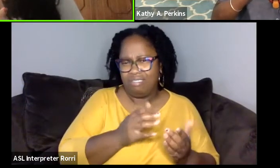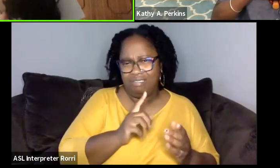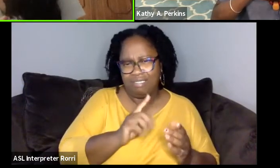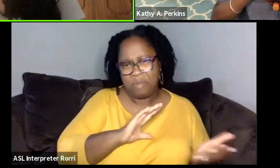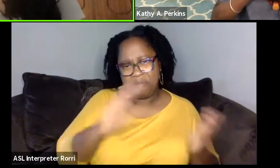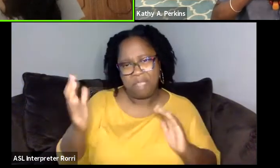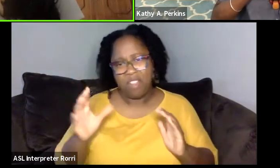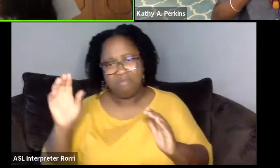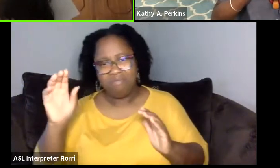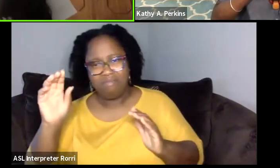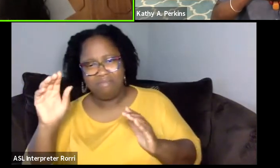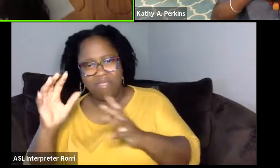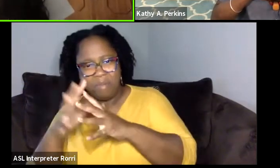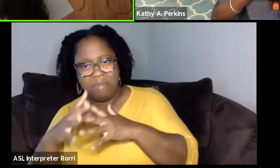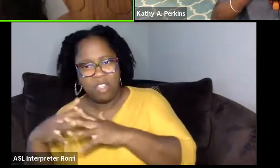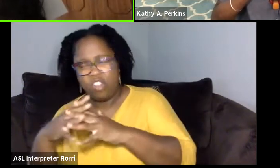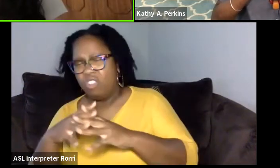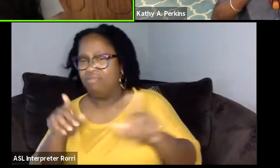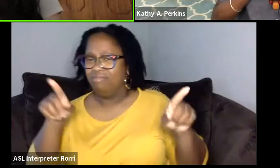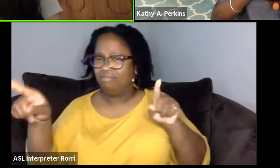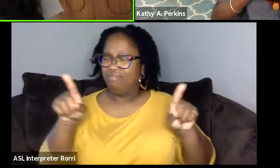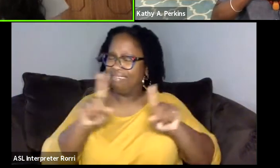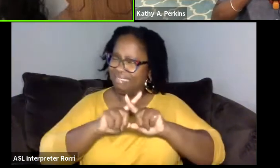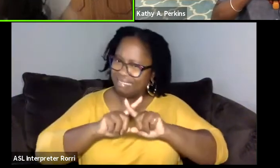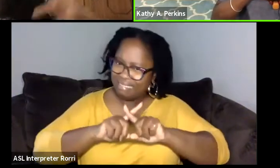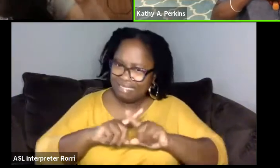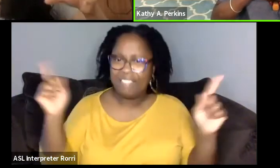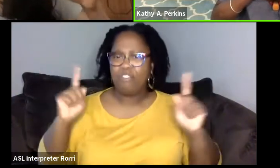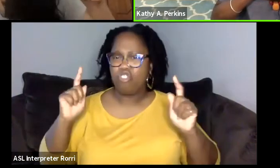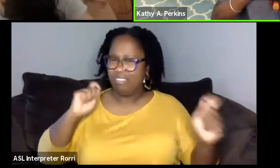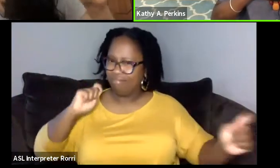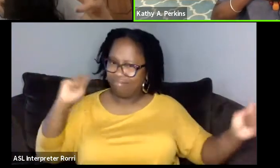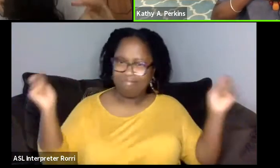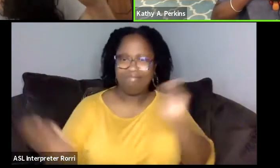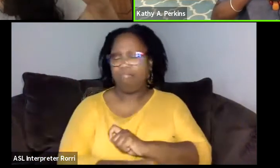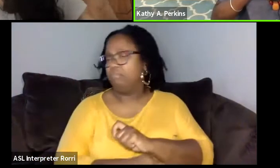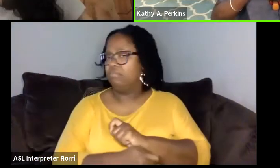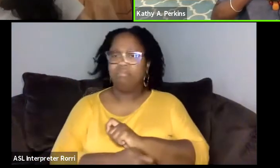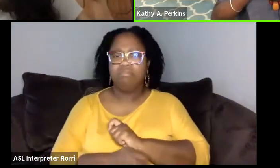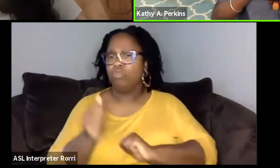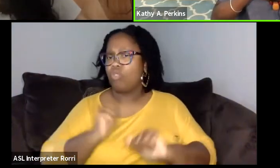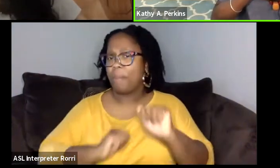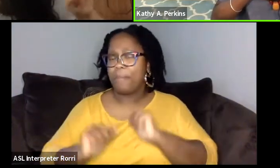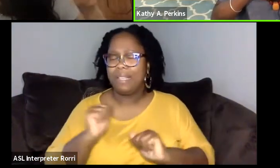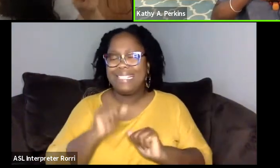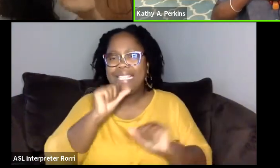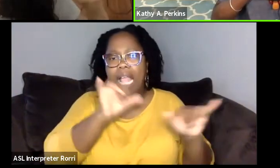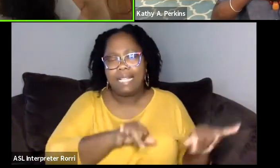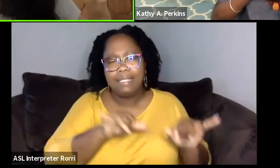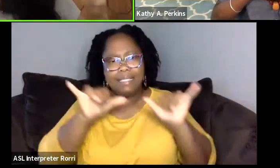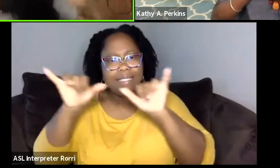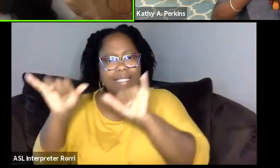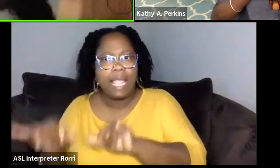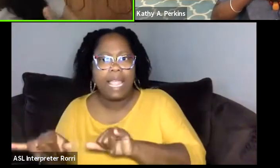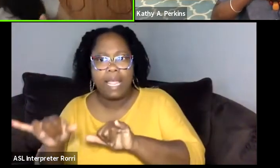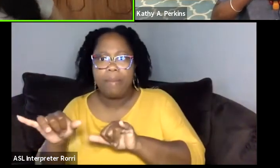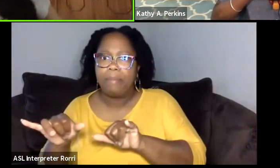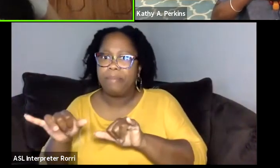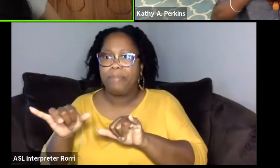has a completely different dramaturgical evolution to it. And it's not the same thing as what we would imagine traditional American musical theater